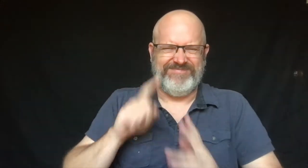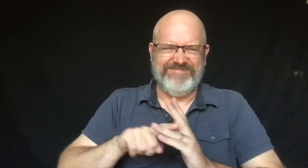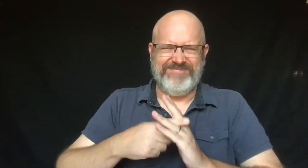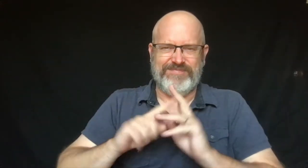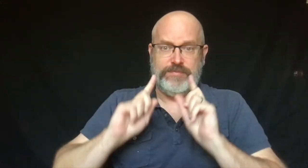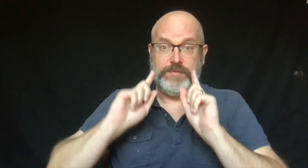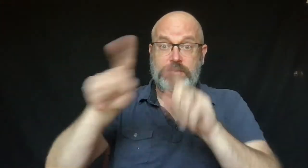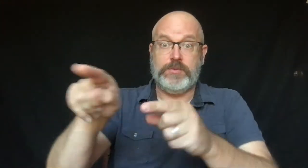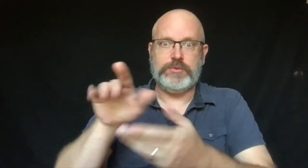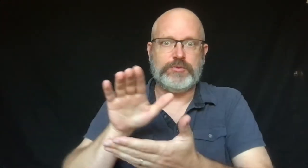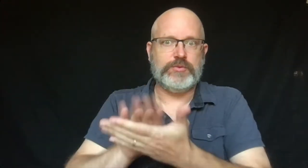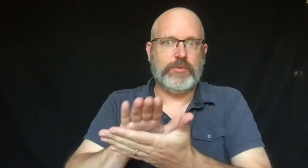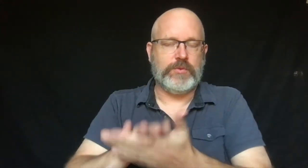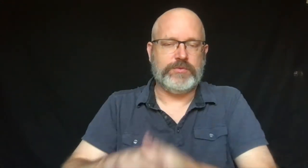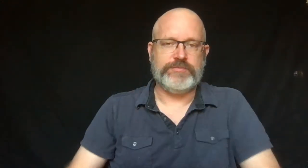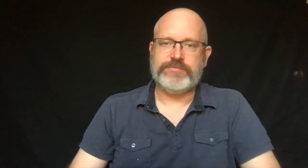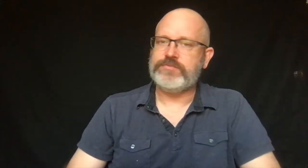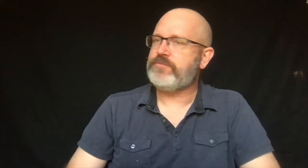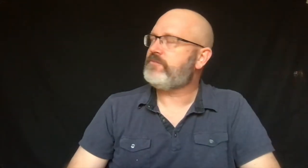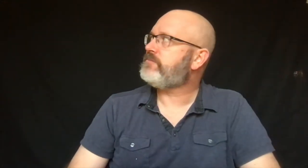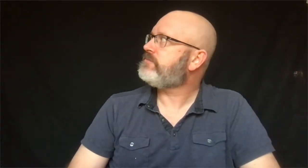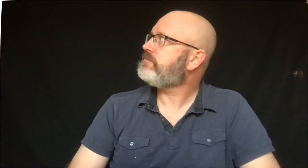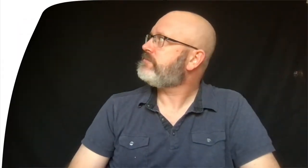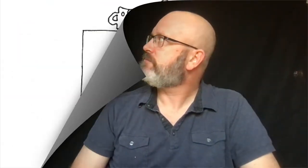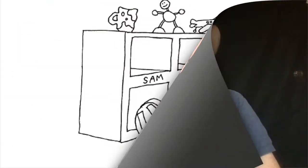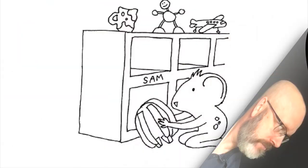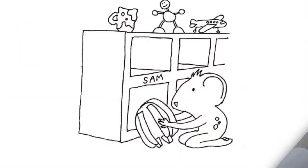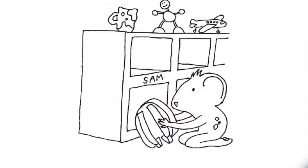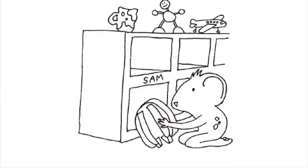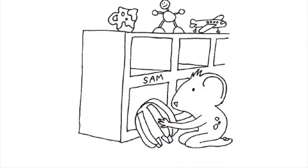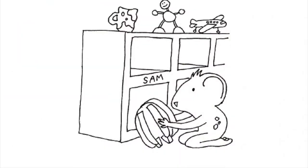Sam just started school.